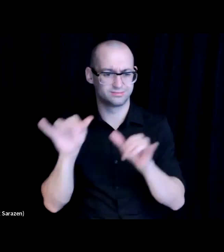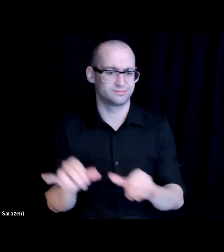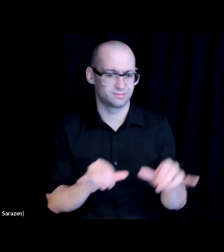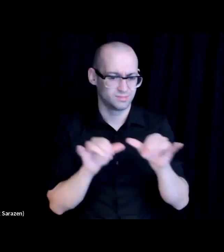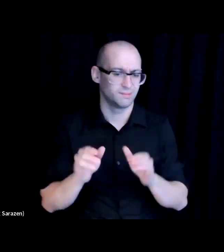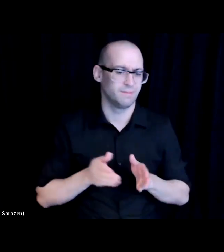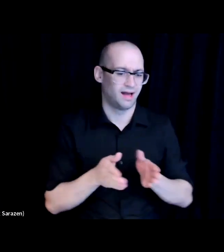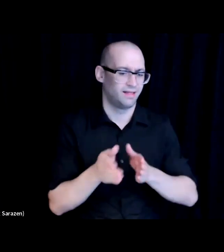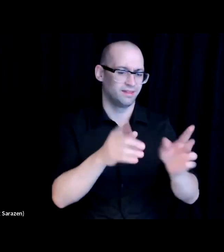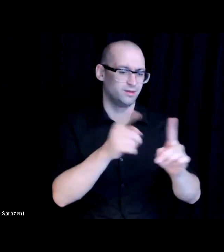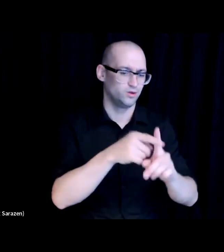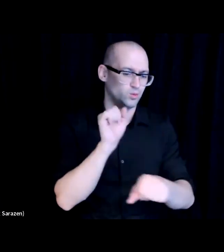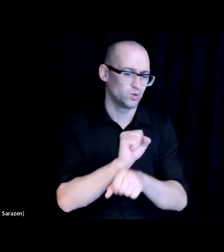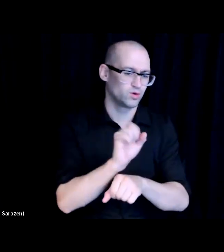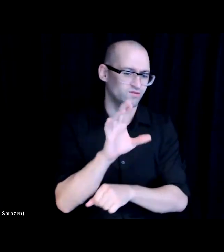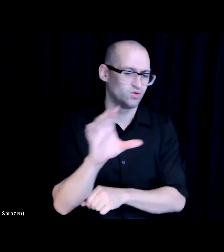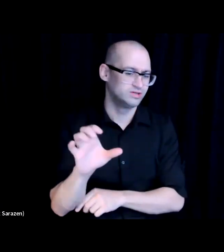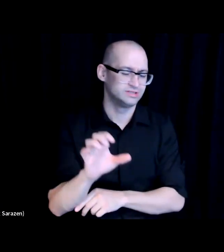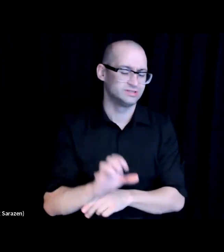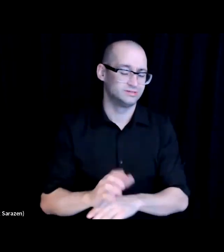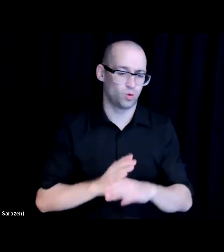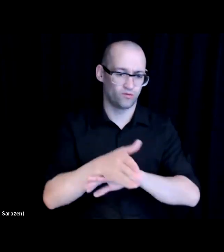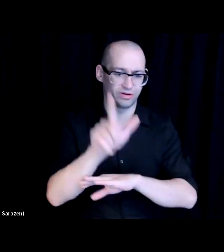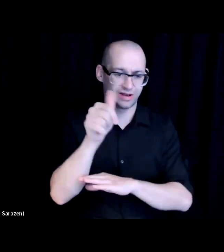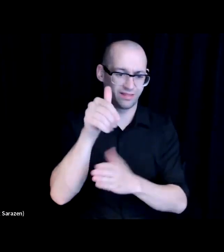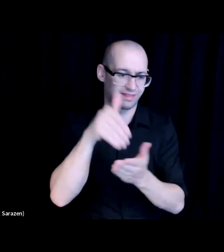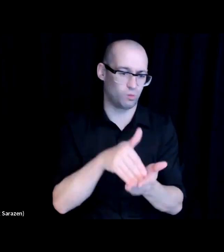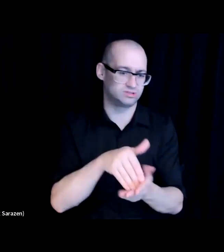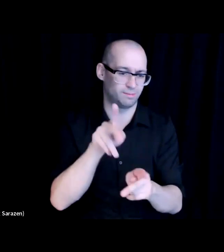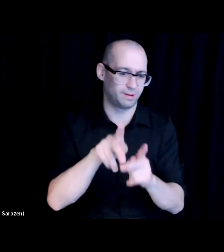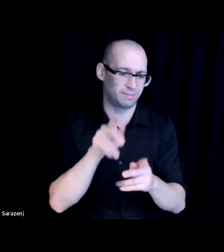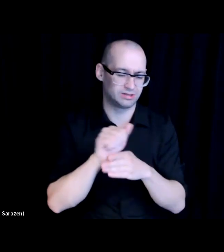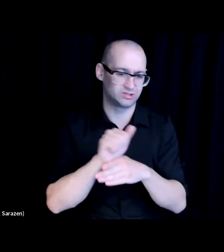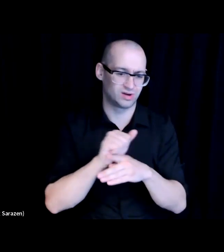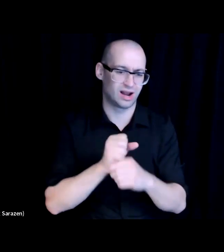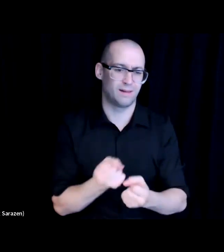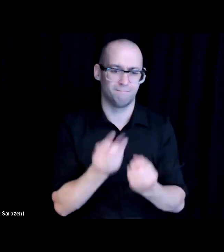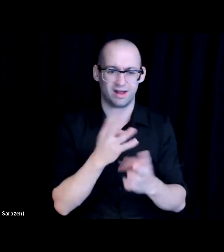So, in fact, of the over 10,000 folks that we've trained, many of them, the majority